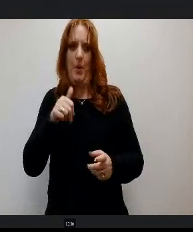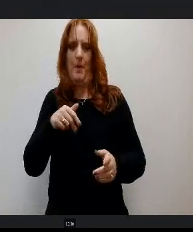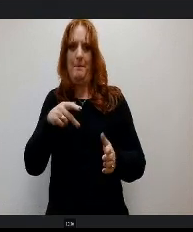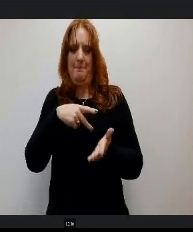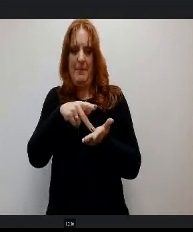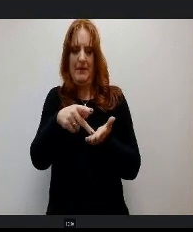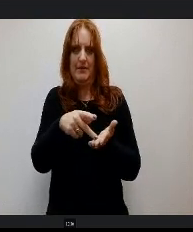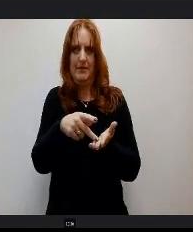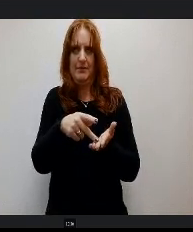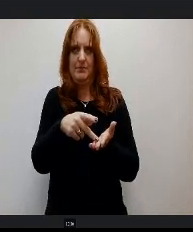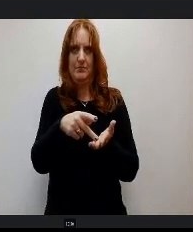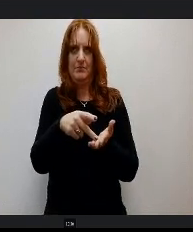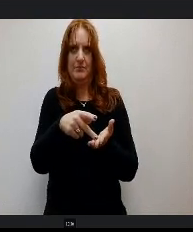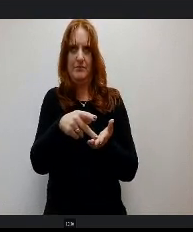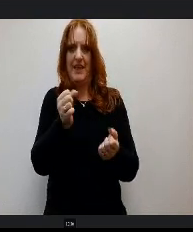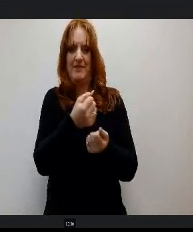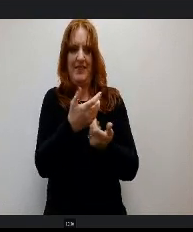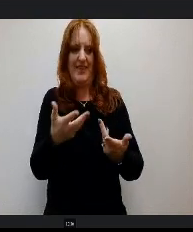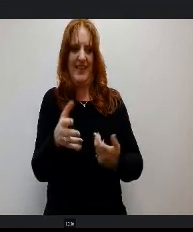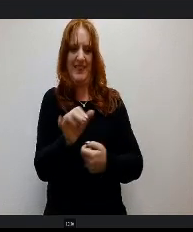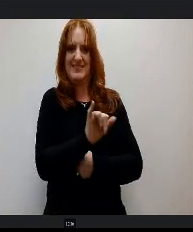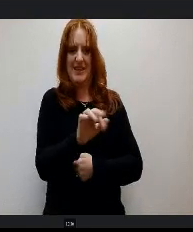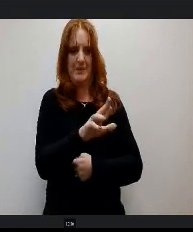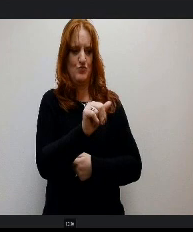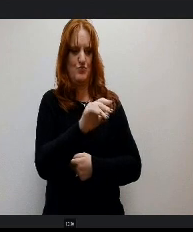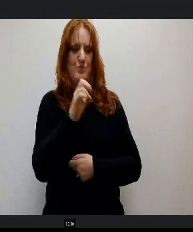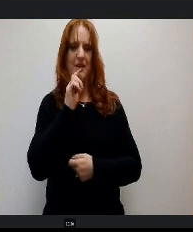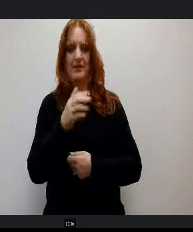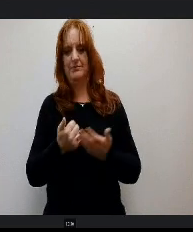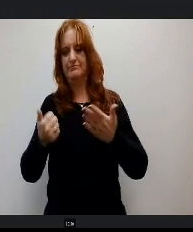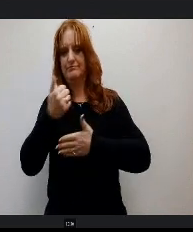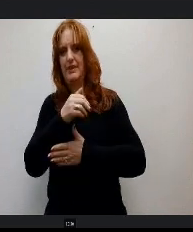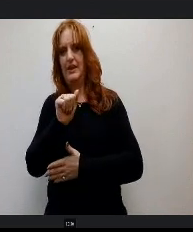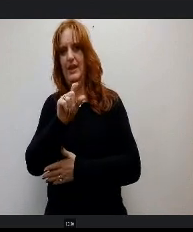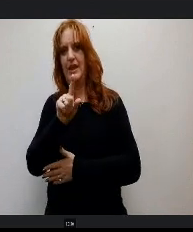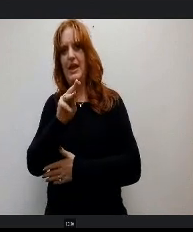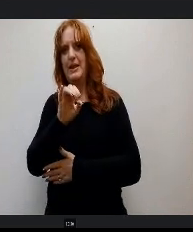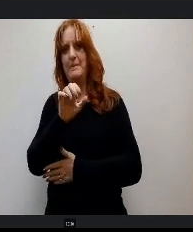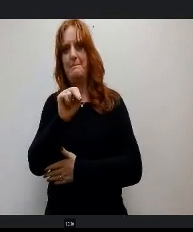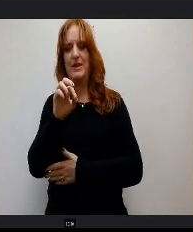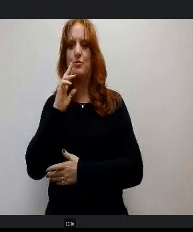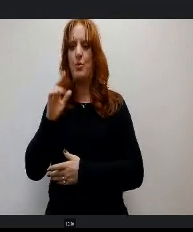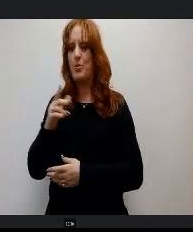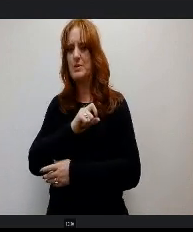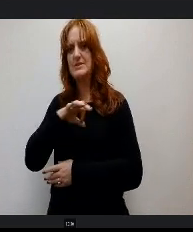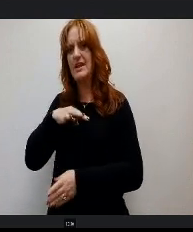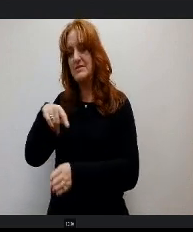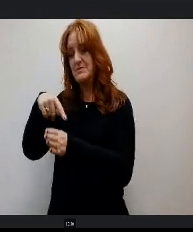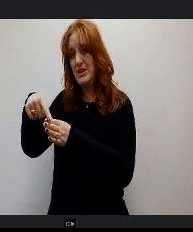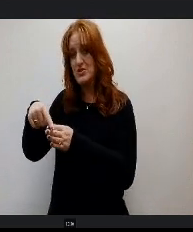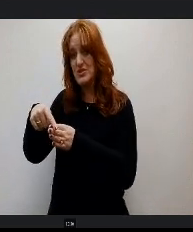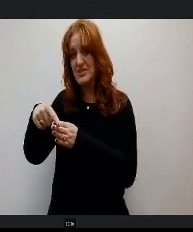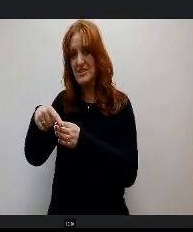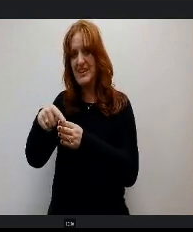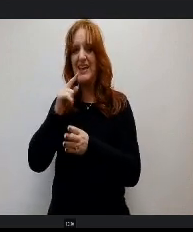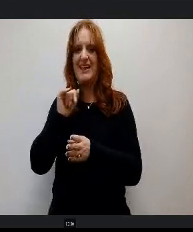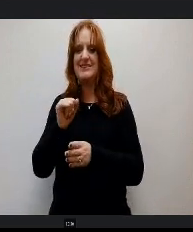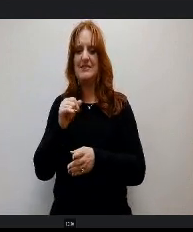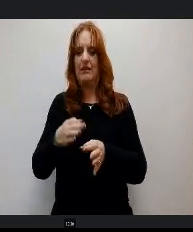Everything on that same rate as an administrator or staff specialist, It's broken out evenly, it's delayed that month and that accrual happens OK.